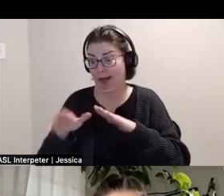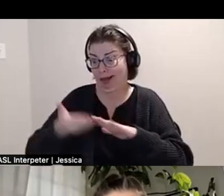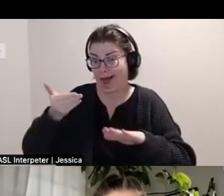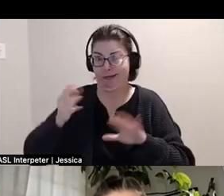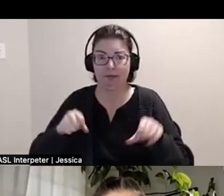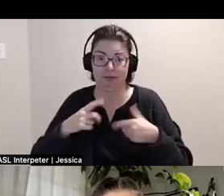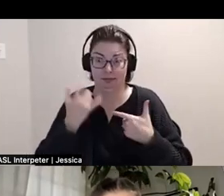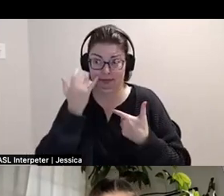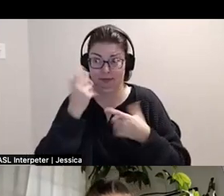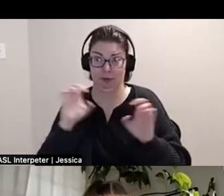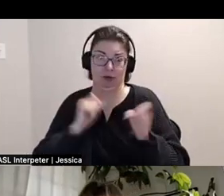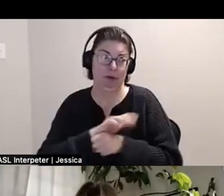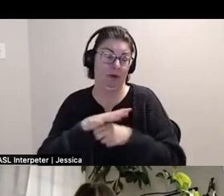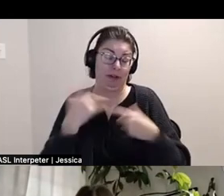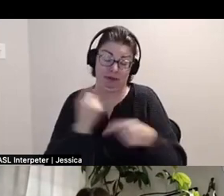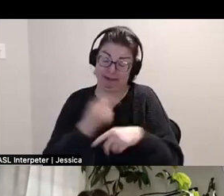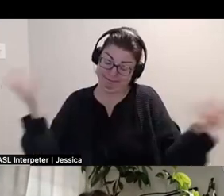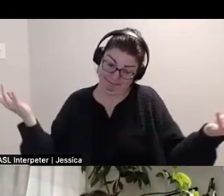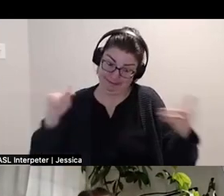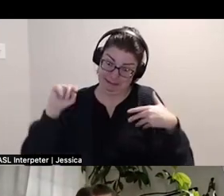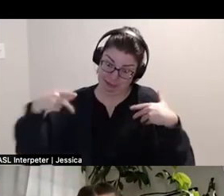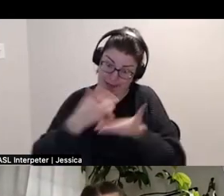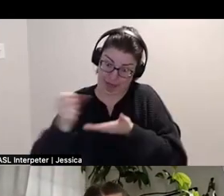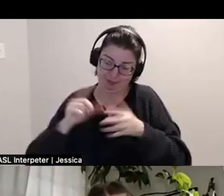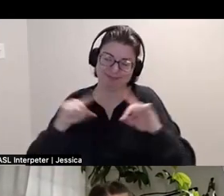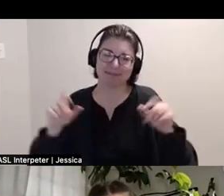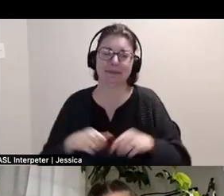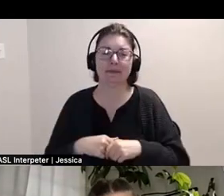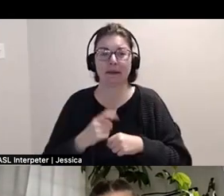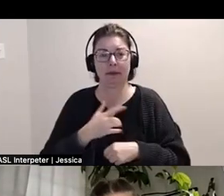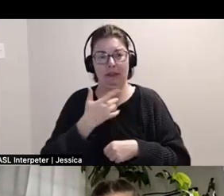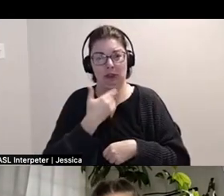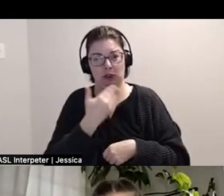you know, we are in a pandemic. So like, and like that feels good. Feels good that someone can come